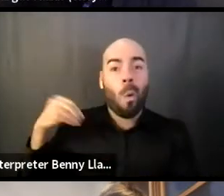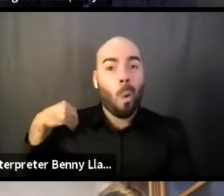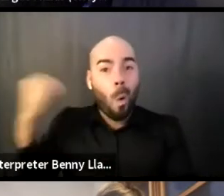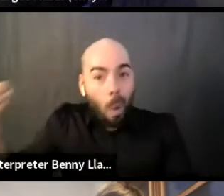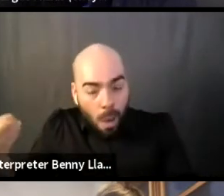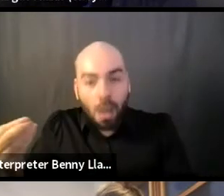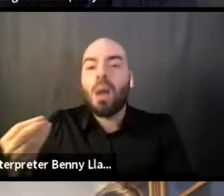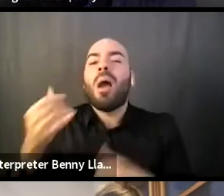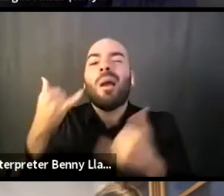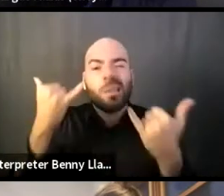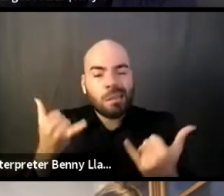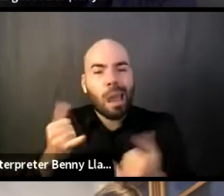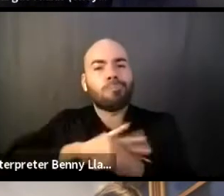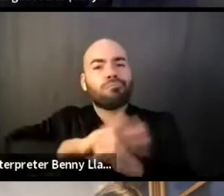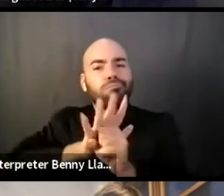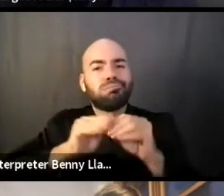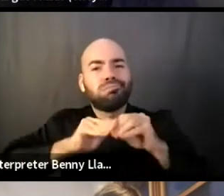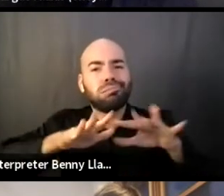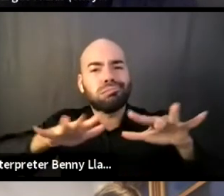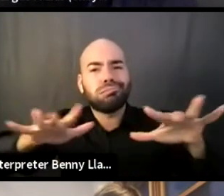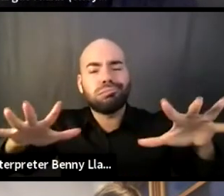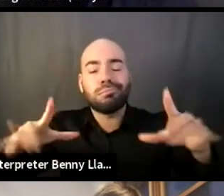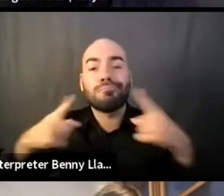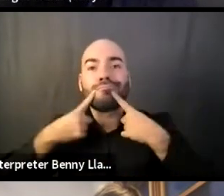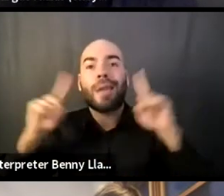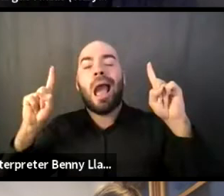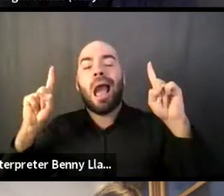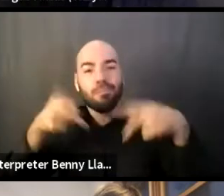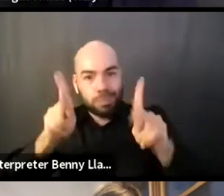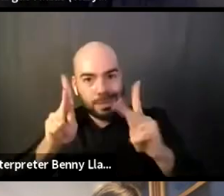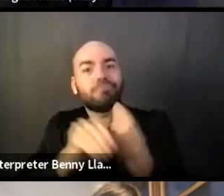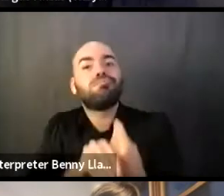it finally became a reality for us to connect with theaters